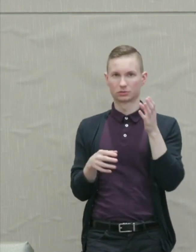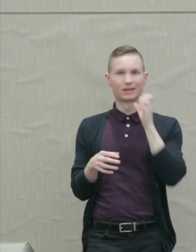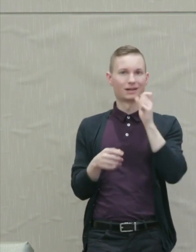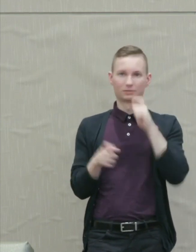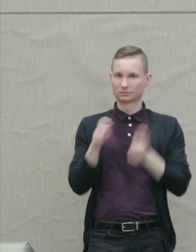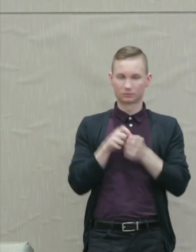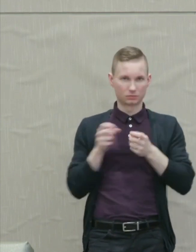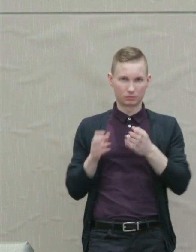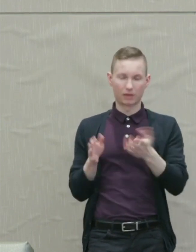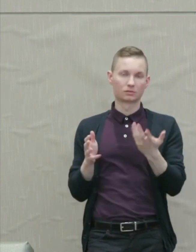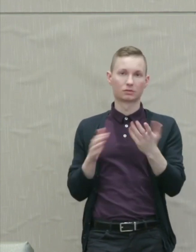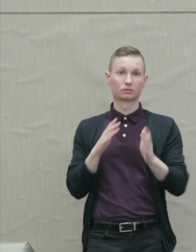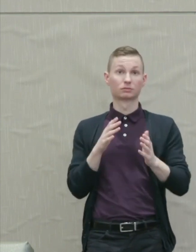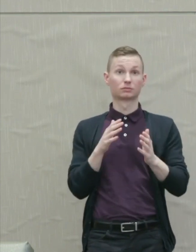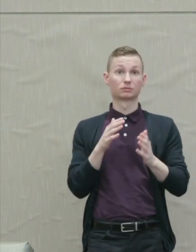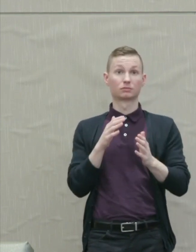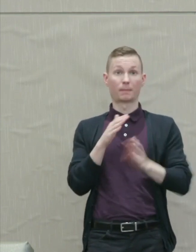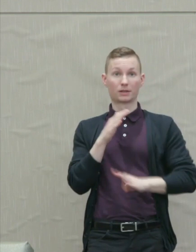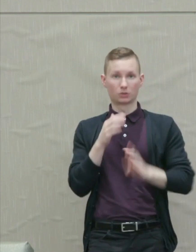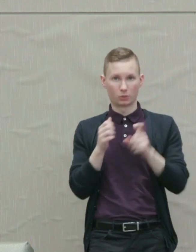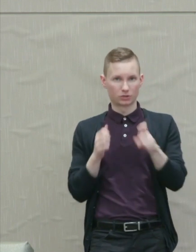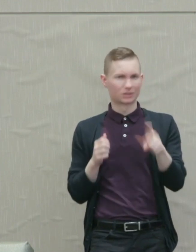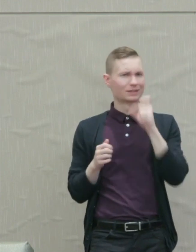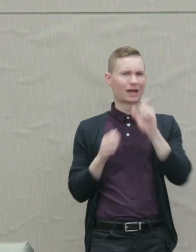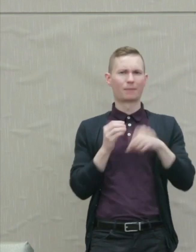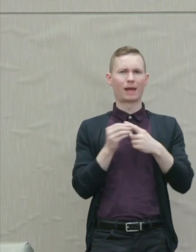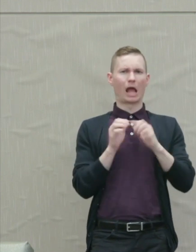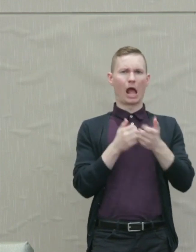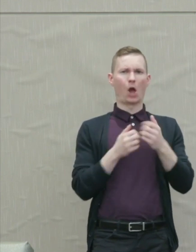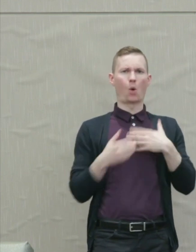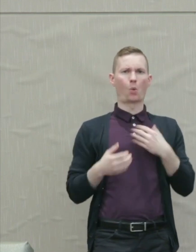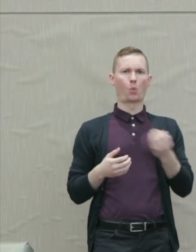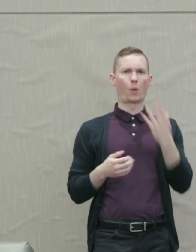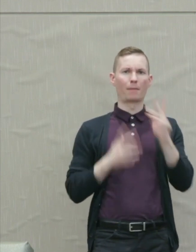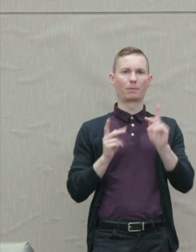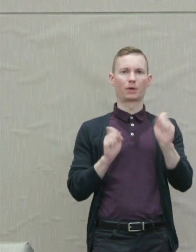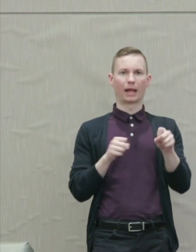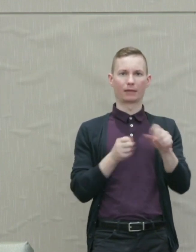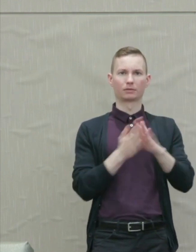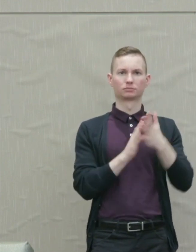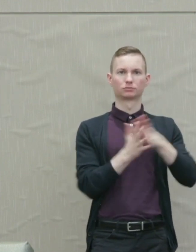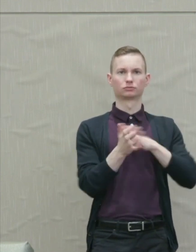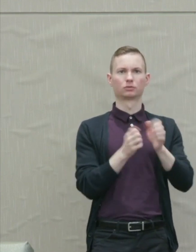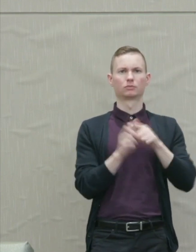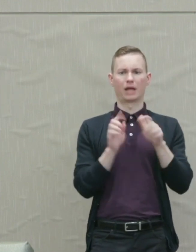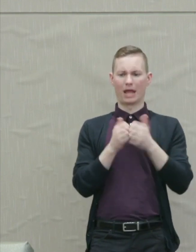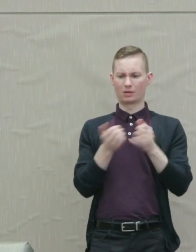The essential question is not how whites can be destroyed but how can this debt be paid?